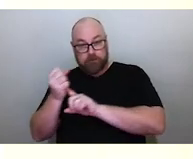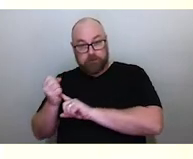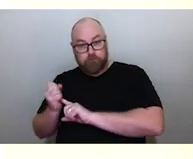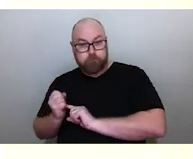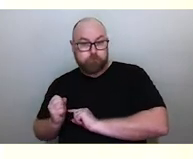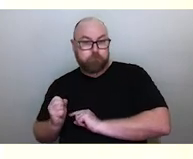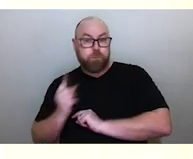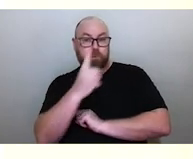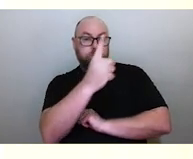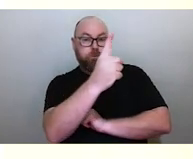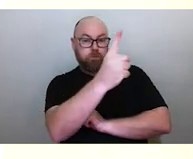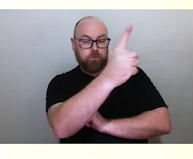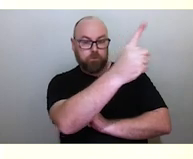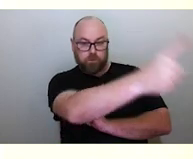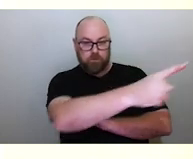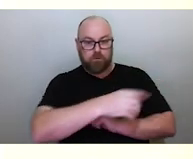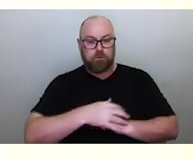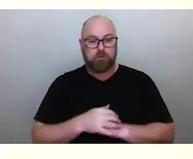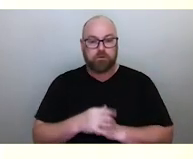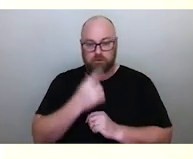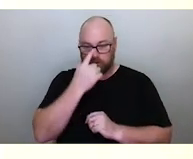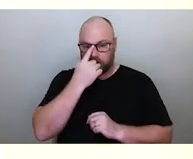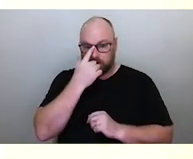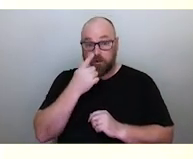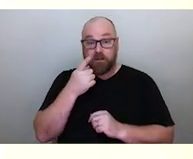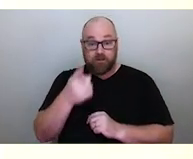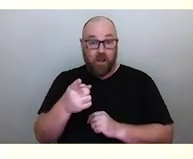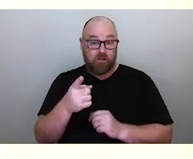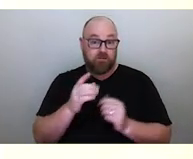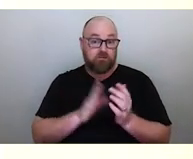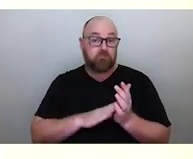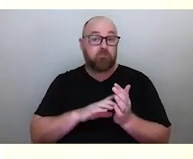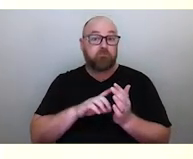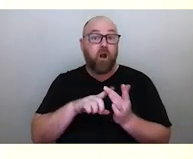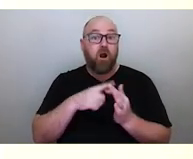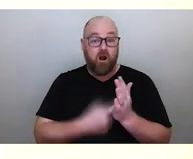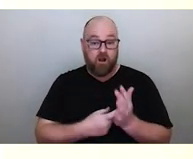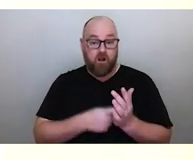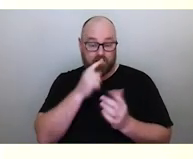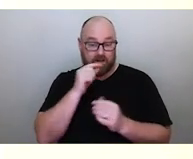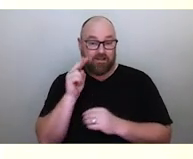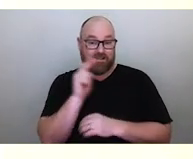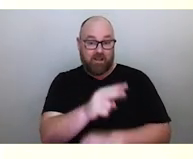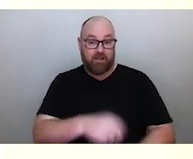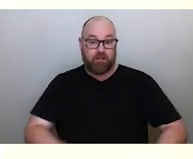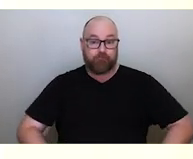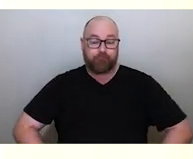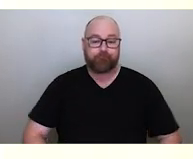the island of the dead. And we can see that as this Maier, this bright fireball streaking across the sky.